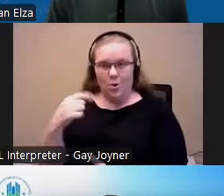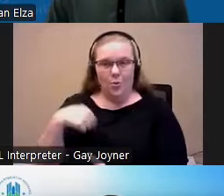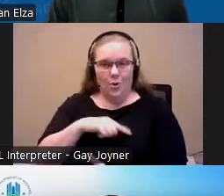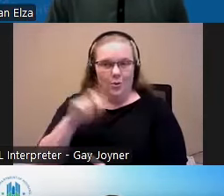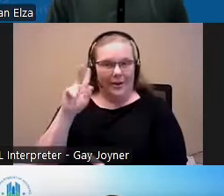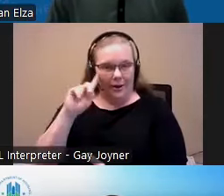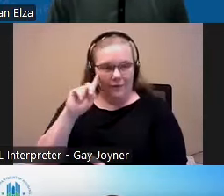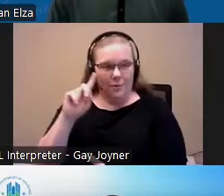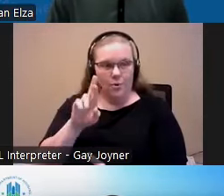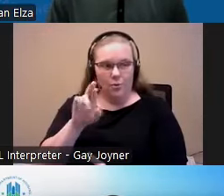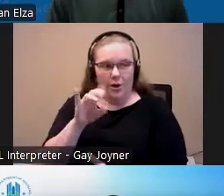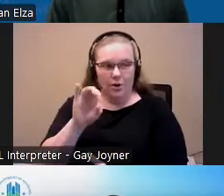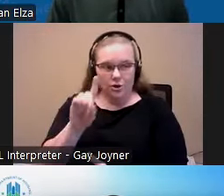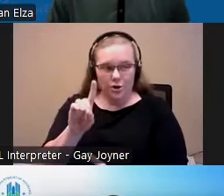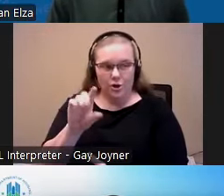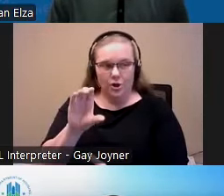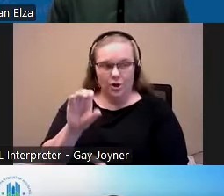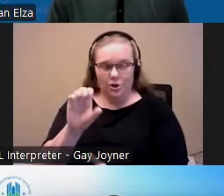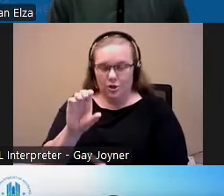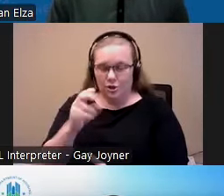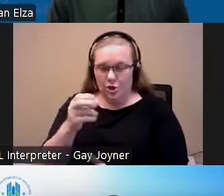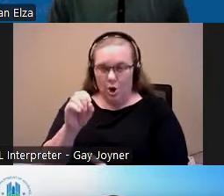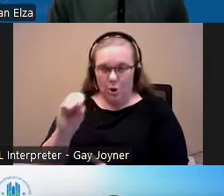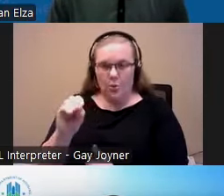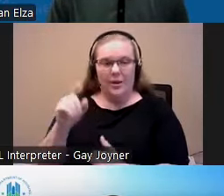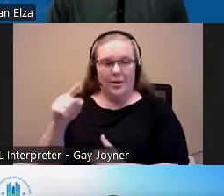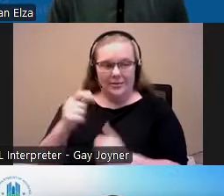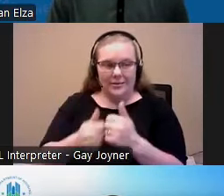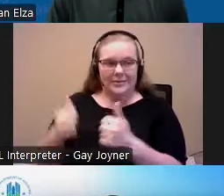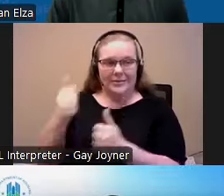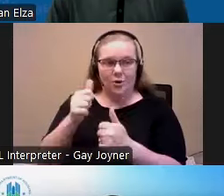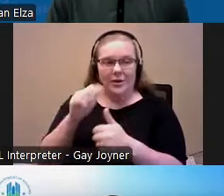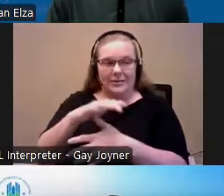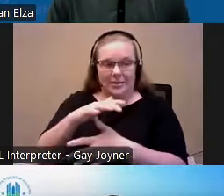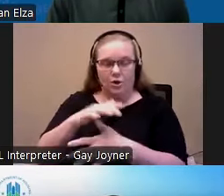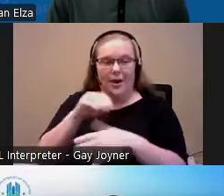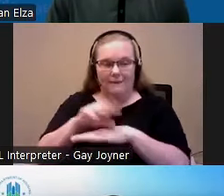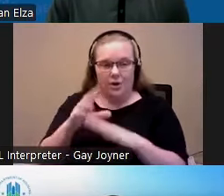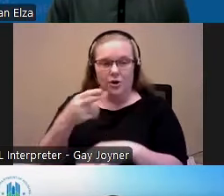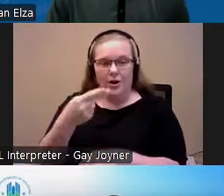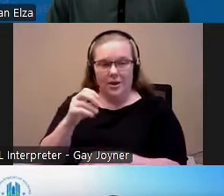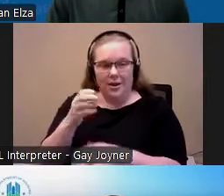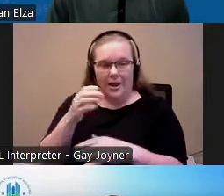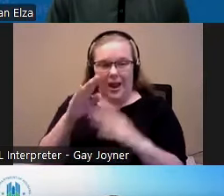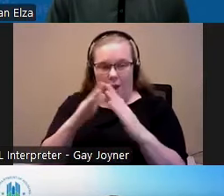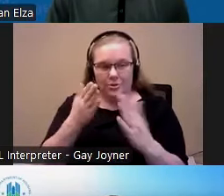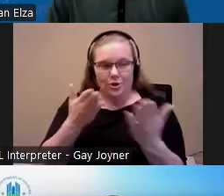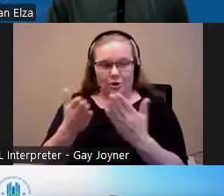from Doctor Greg Churchill -- Doctor Richard Cho who is championing much of this work in